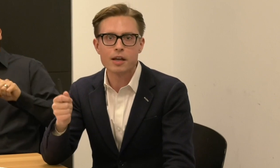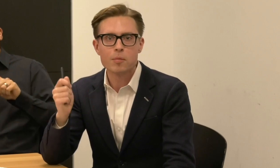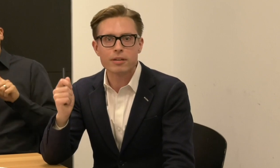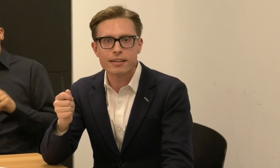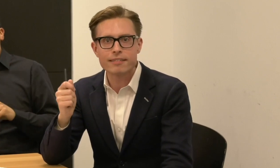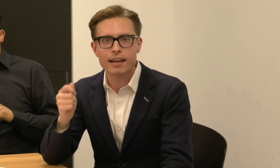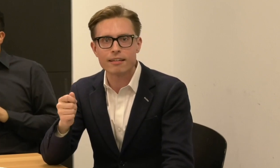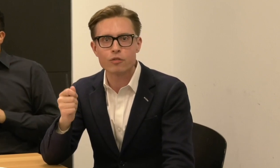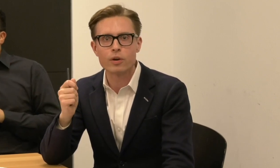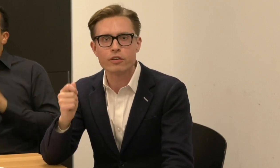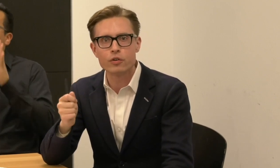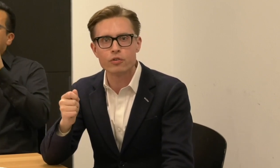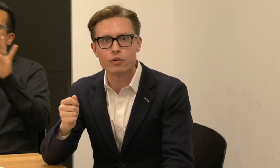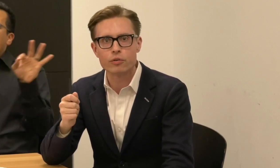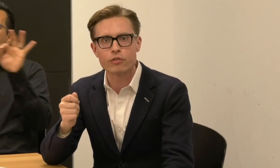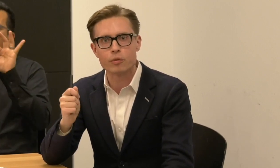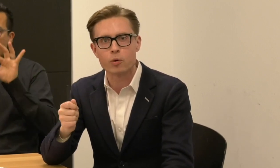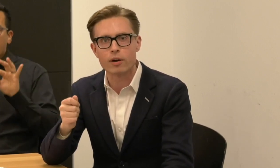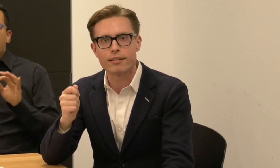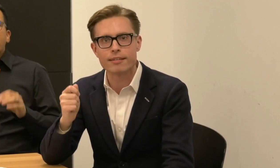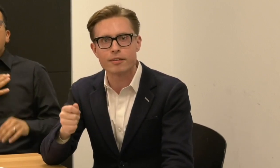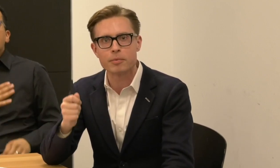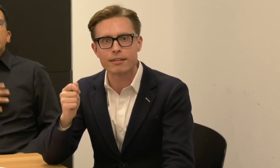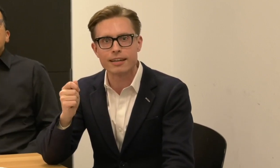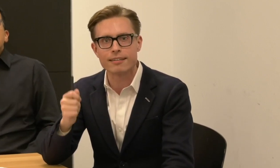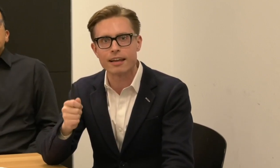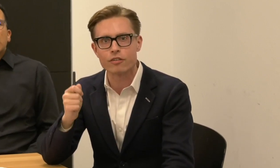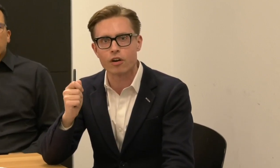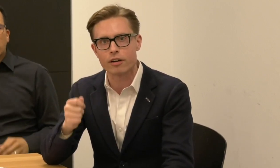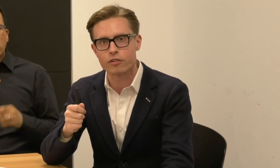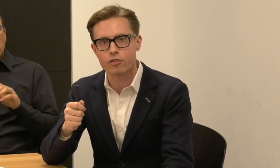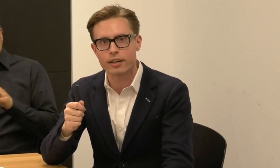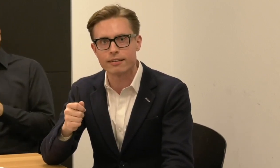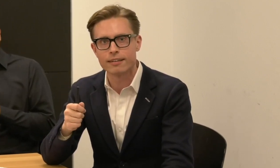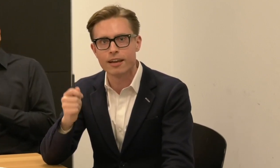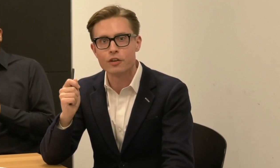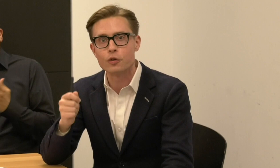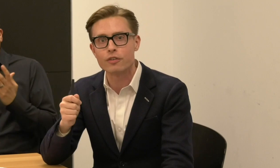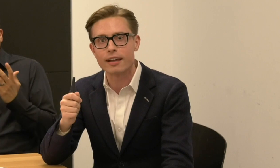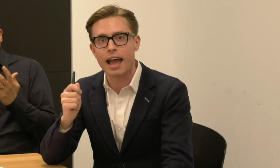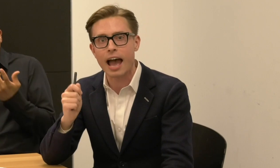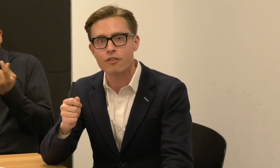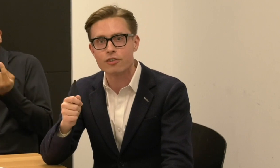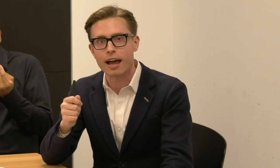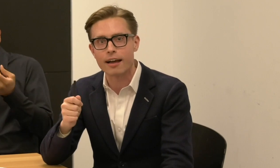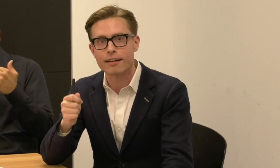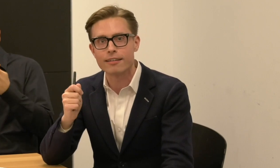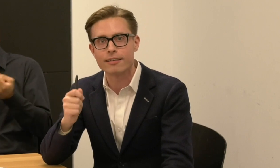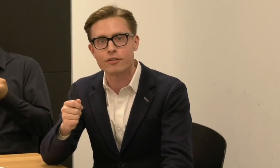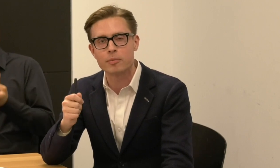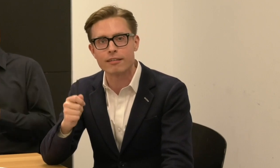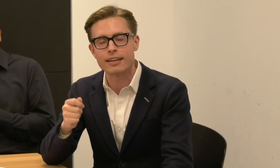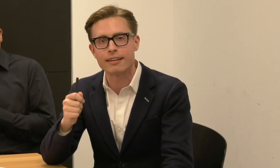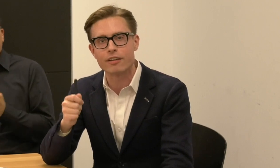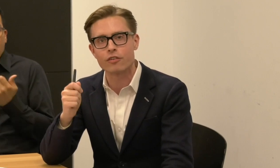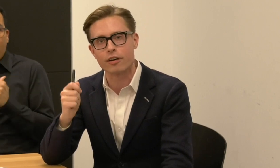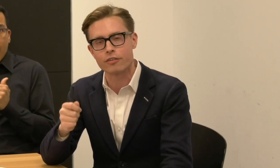important, please tell us what you do to support Disability. Dance. Artistry using hashtag (#disabilitydanceartistry).